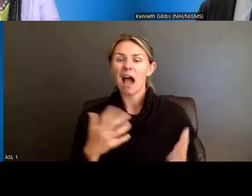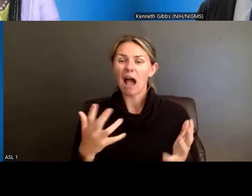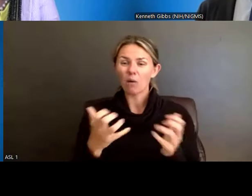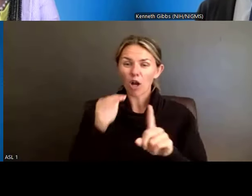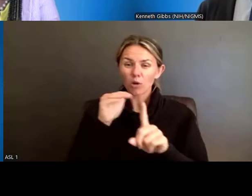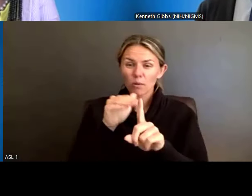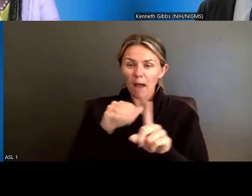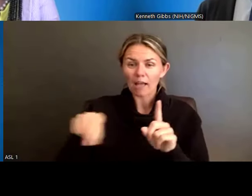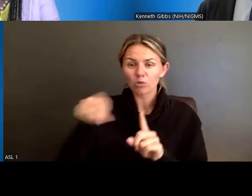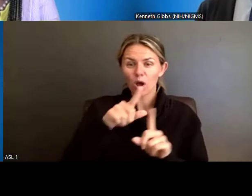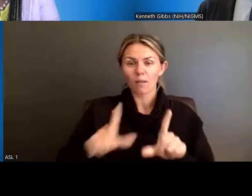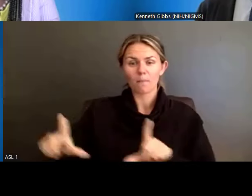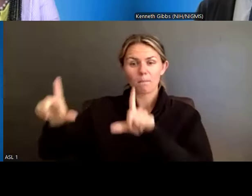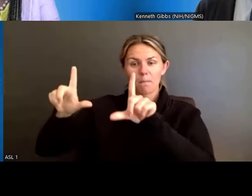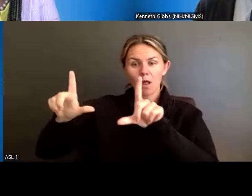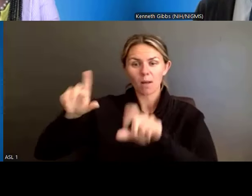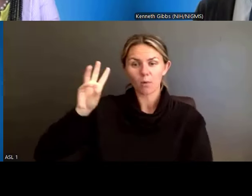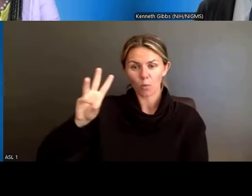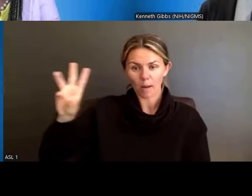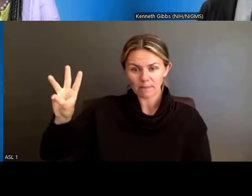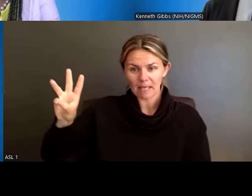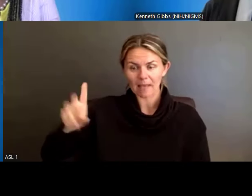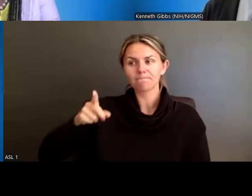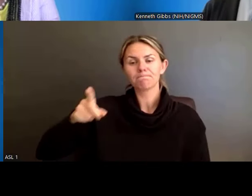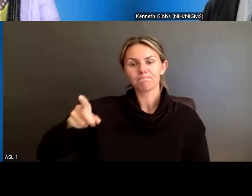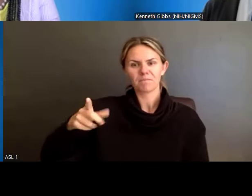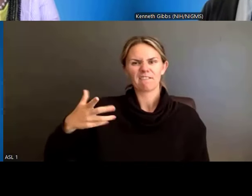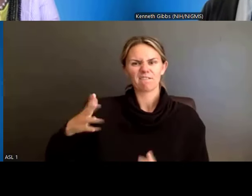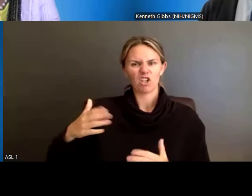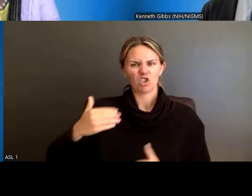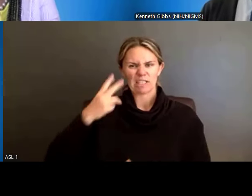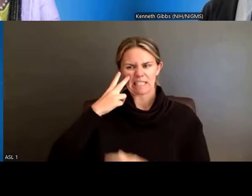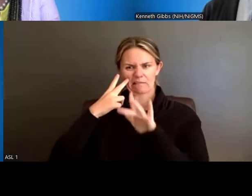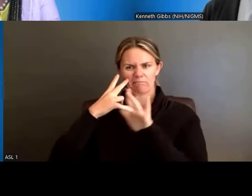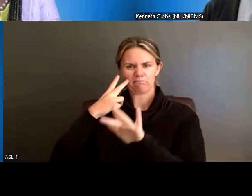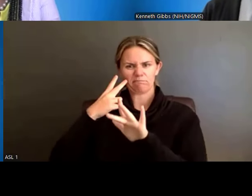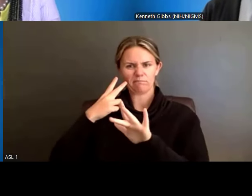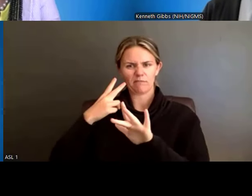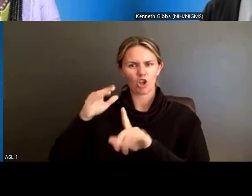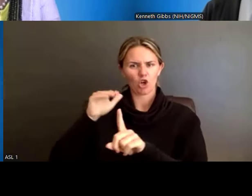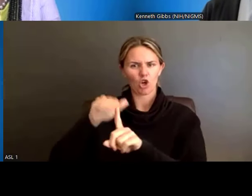you'll find the notice that was talked about today, there are some other resources --